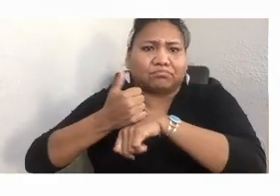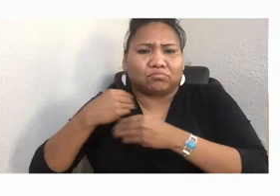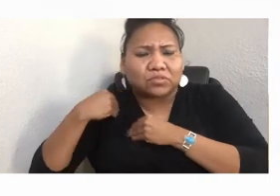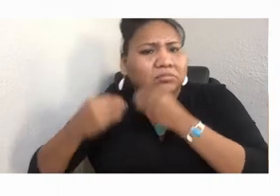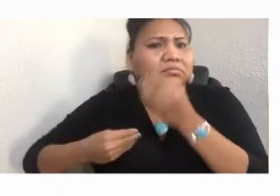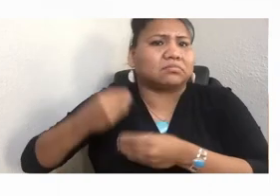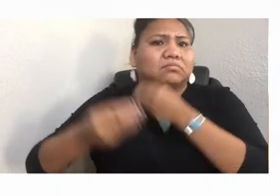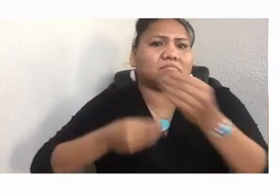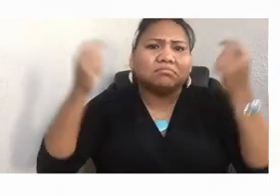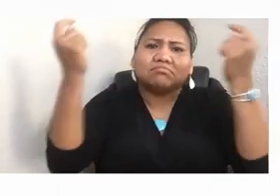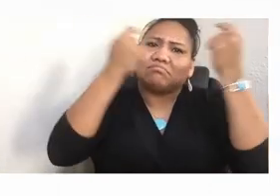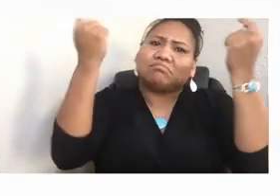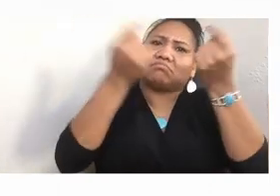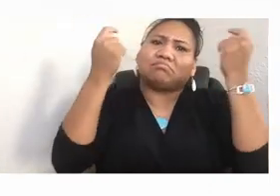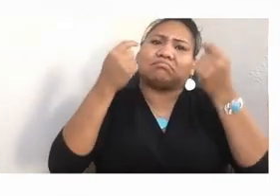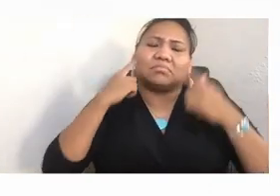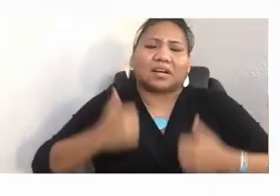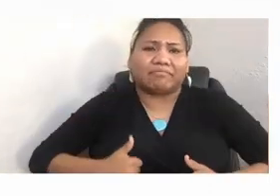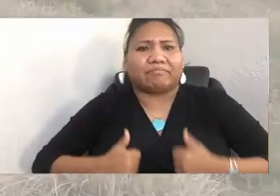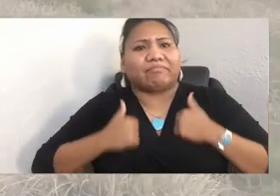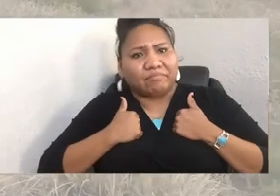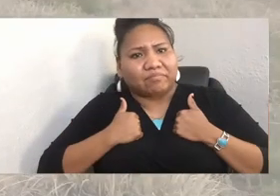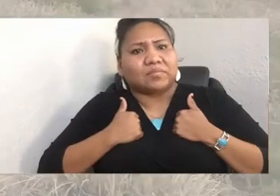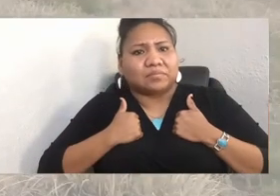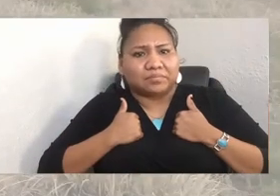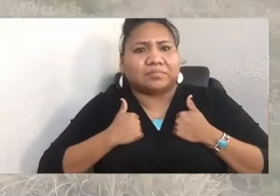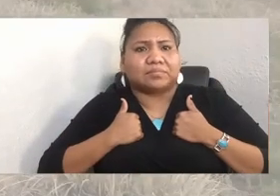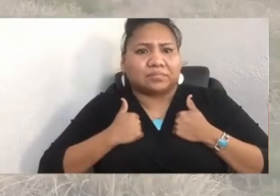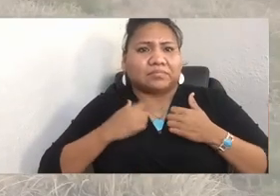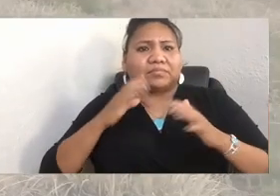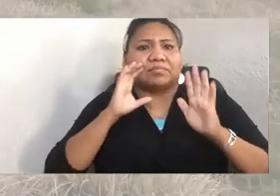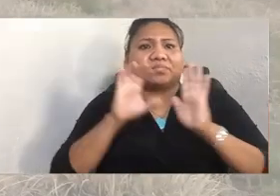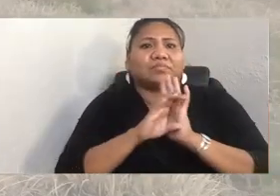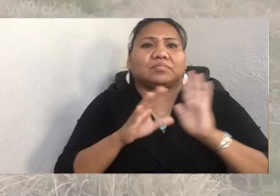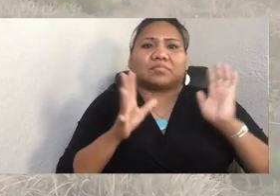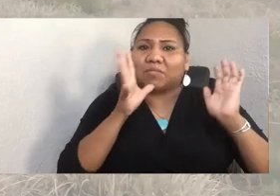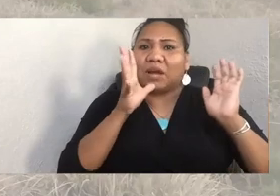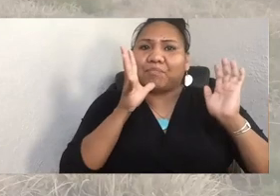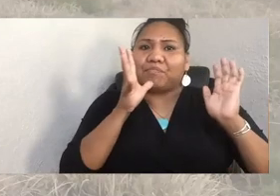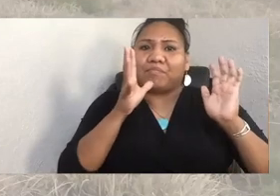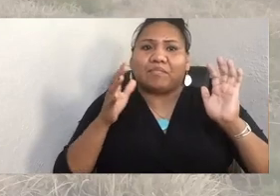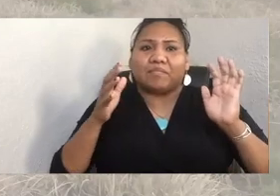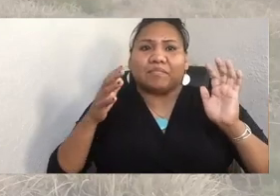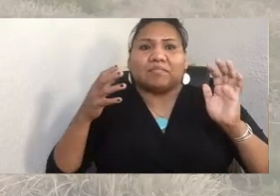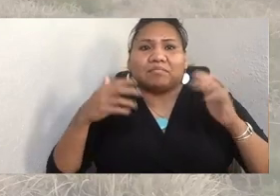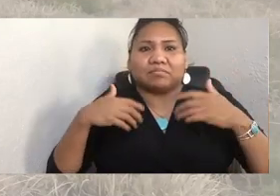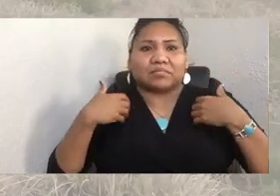This is a photo of Mama Bear. She's been rematriating and practicing mother law for decades.